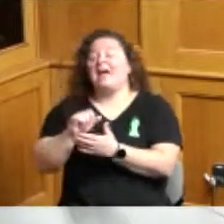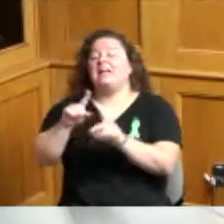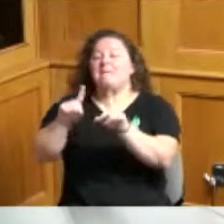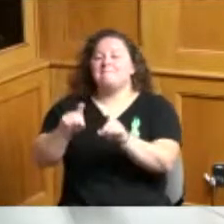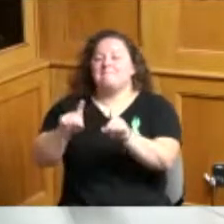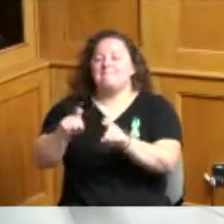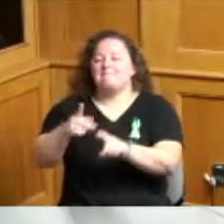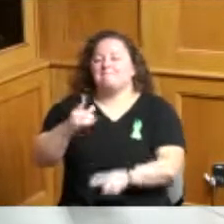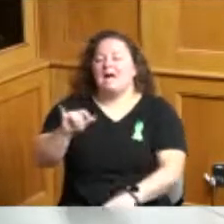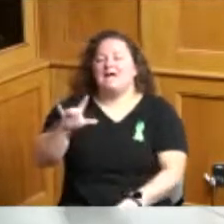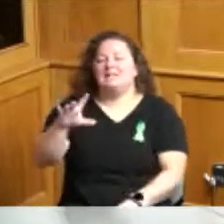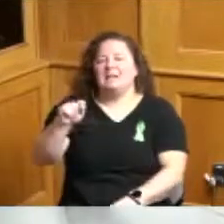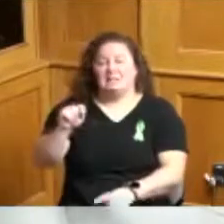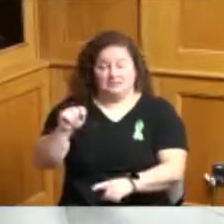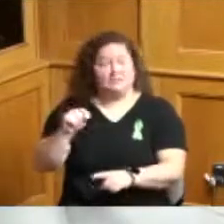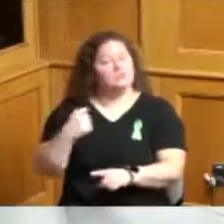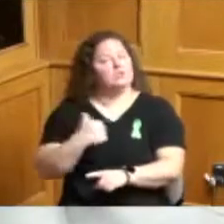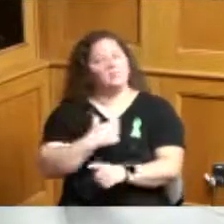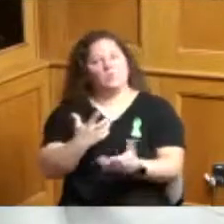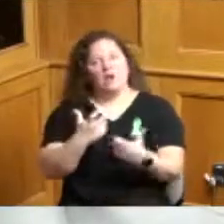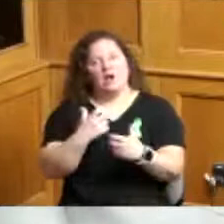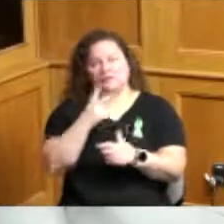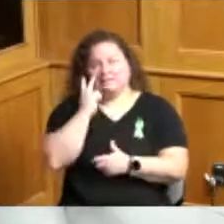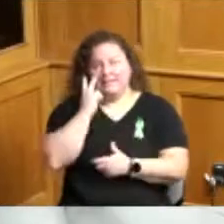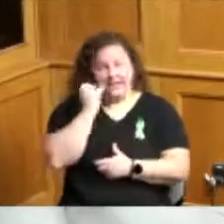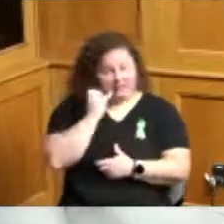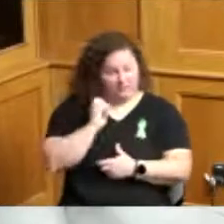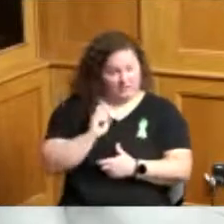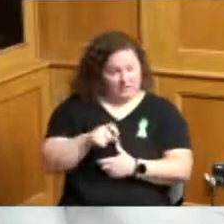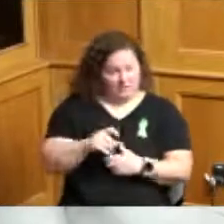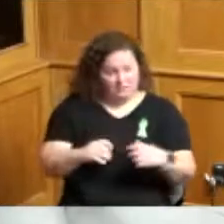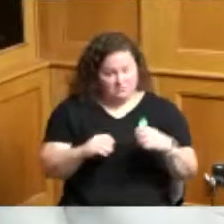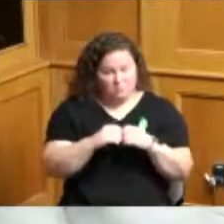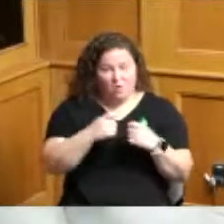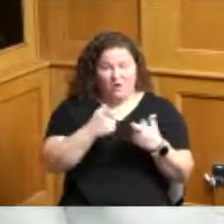is more is there more needs for gas and electric or more needs for the water bill or if there's